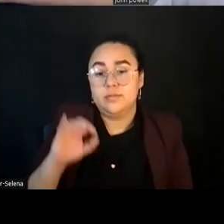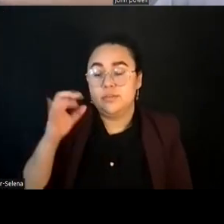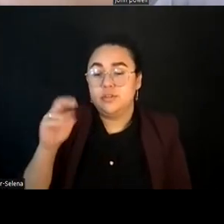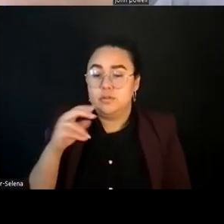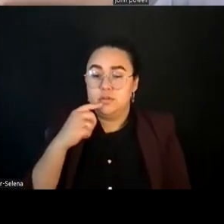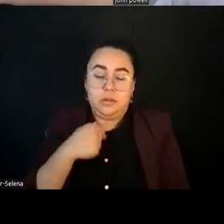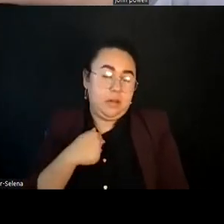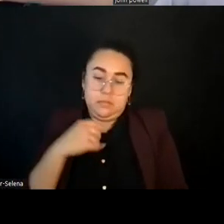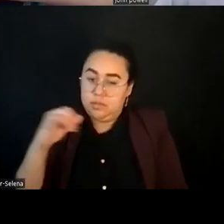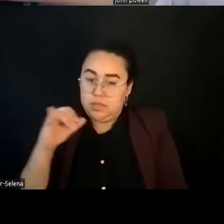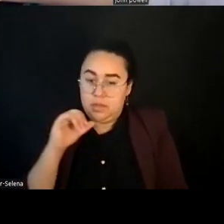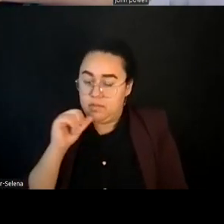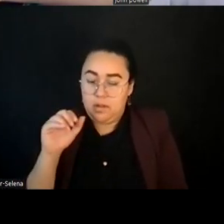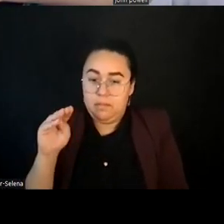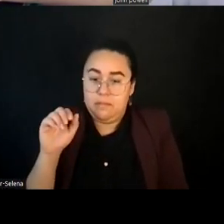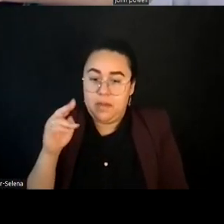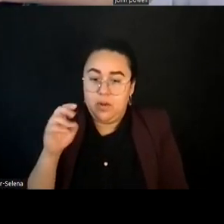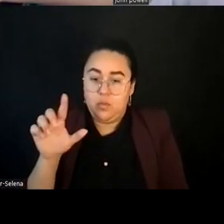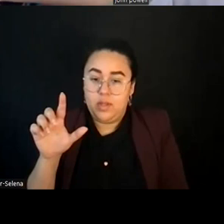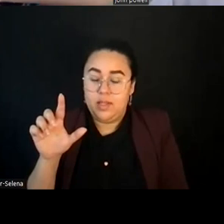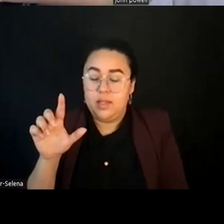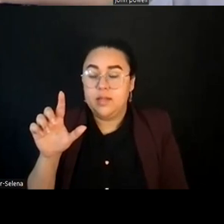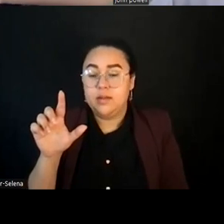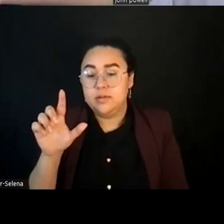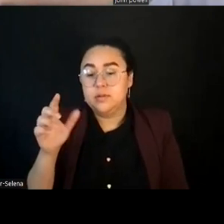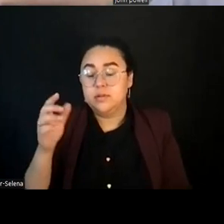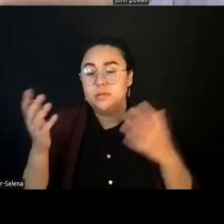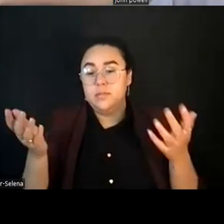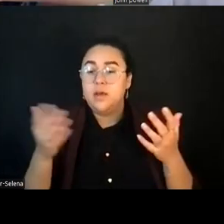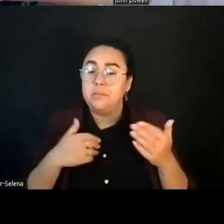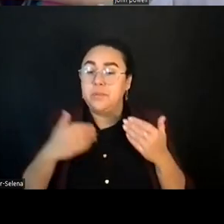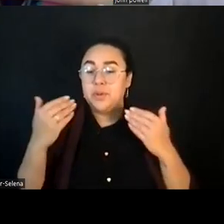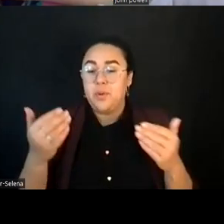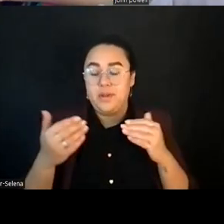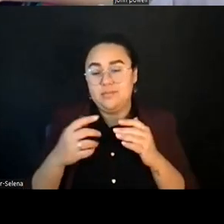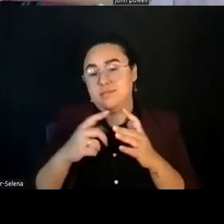And so let me just jump into this a little bit.